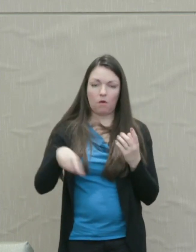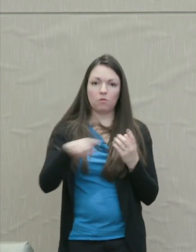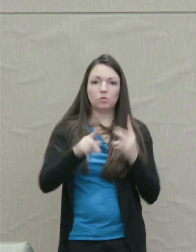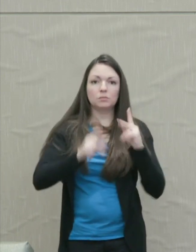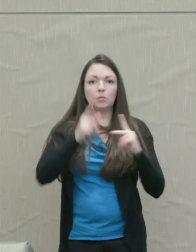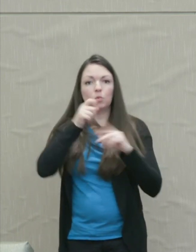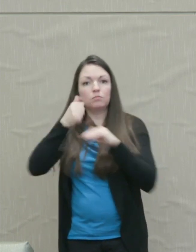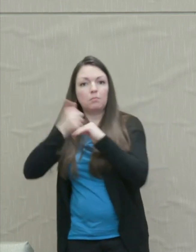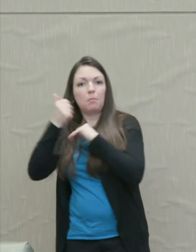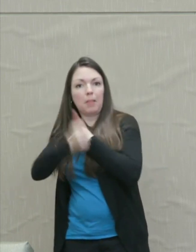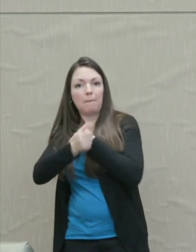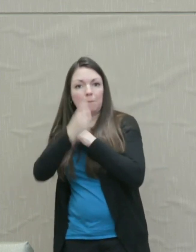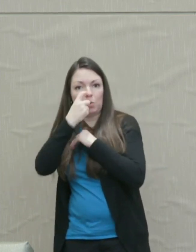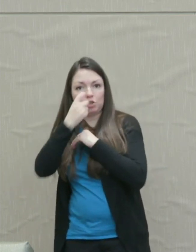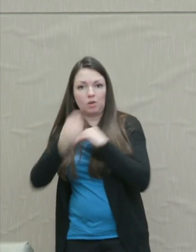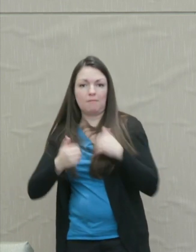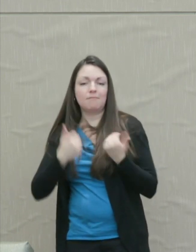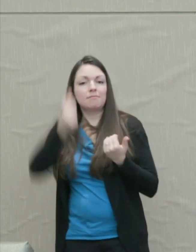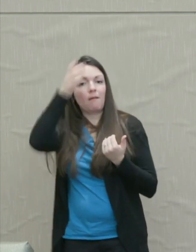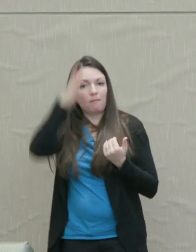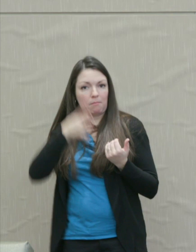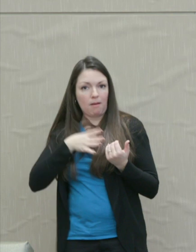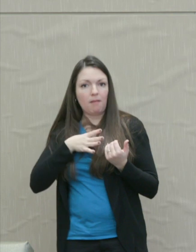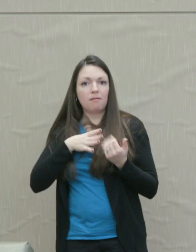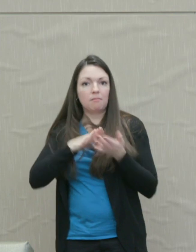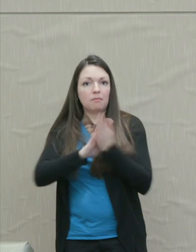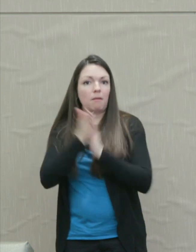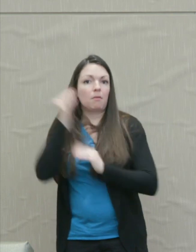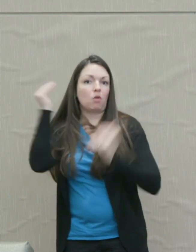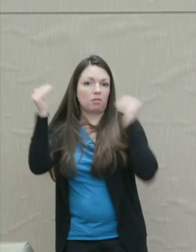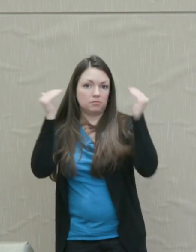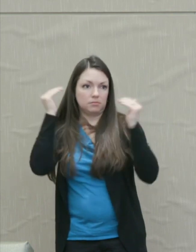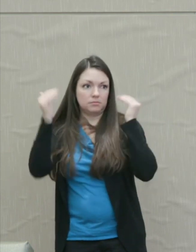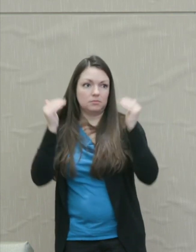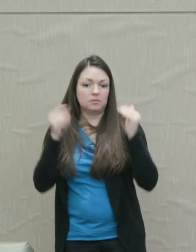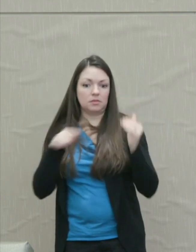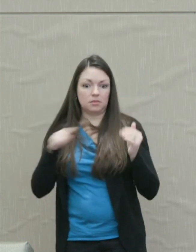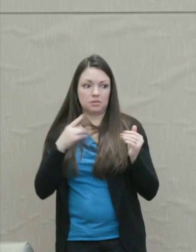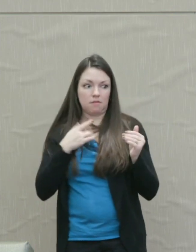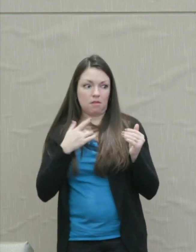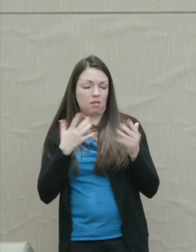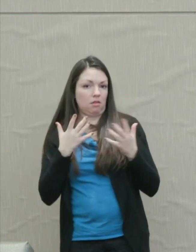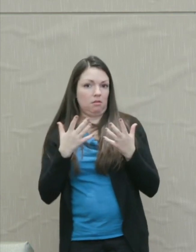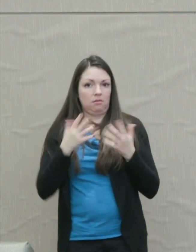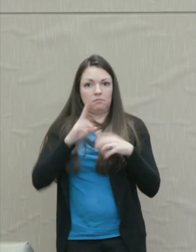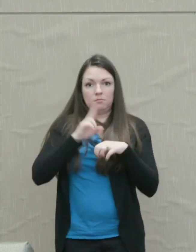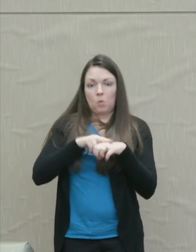were actually young men entering adulthood, afflicted by the usual woes of an insecure